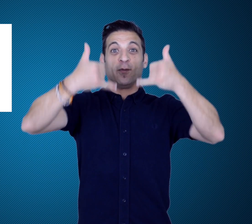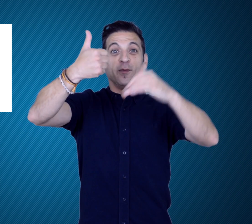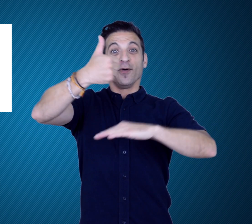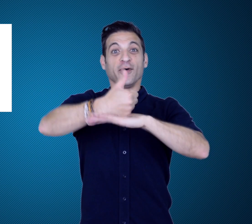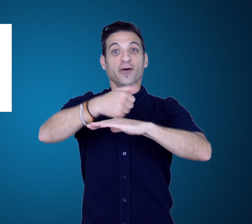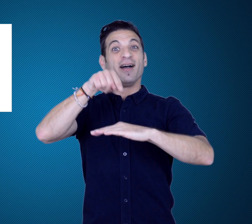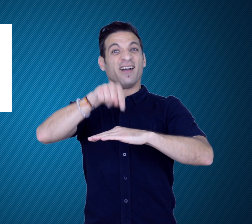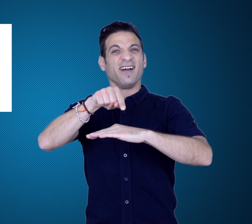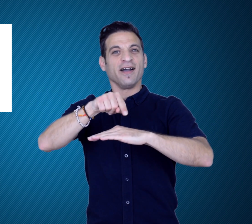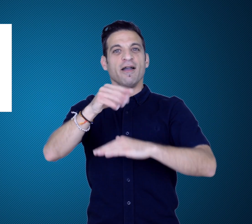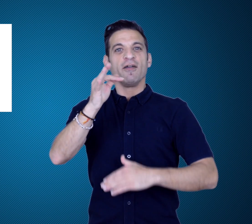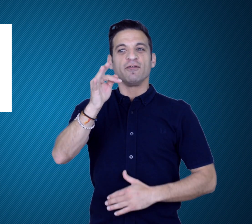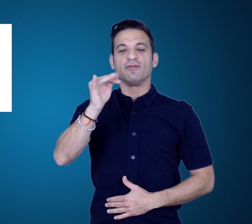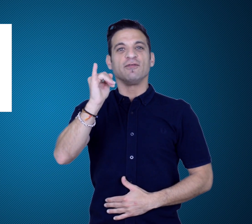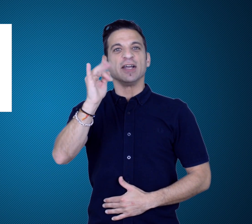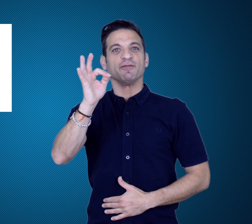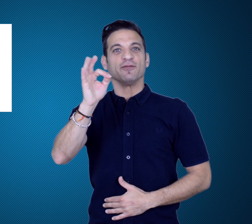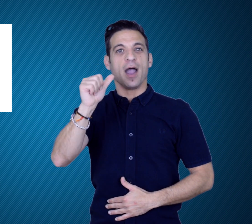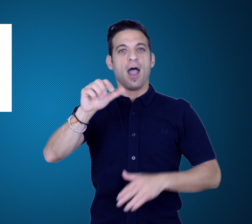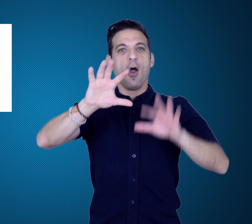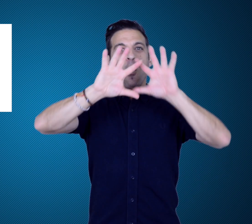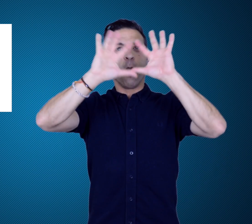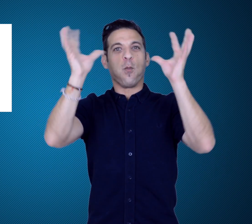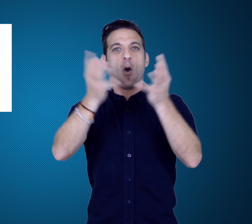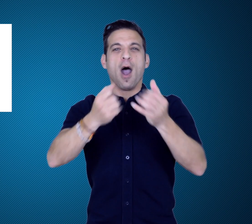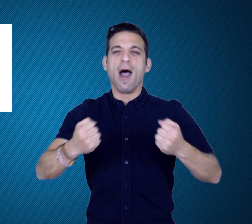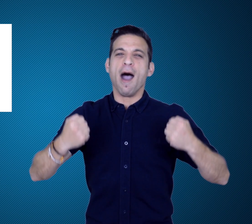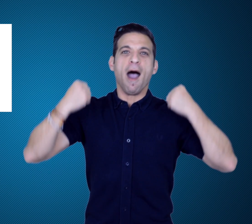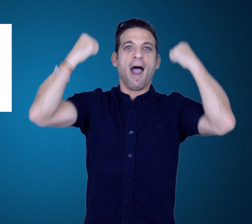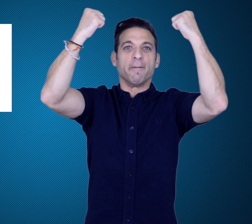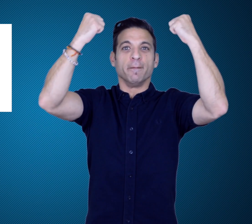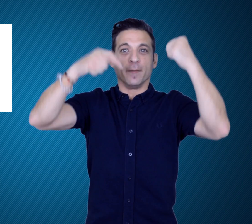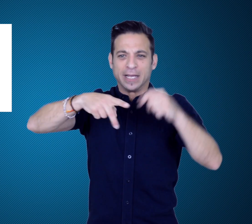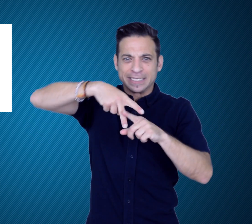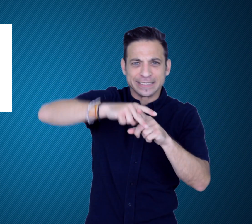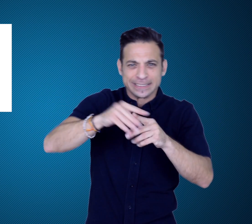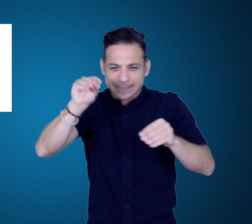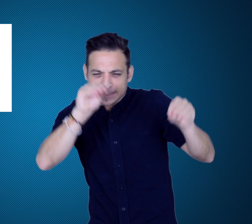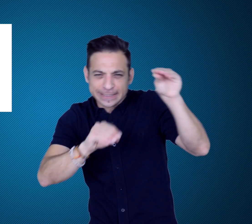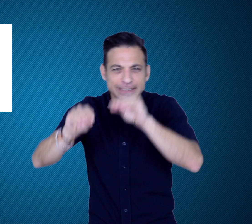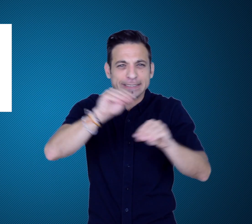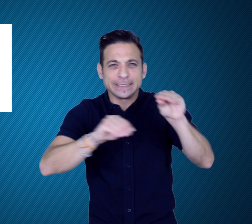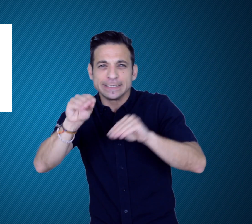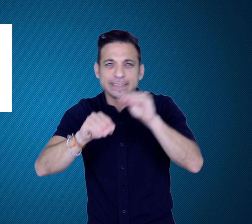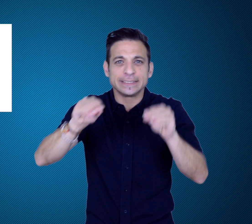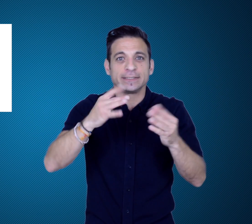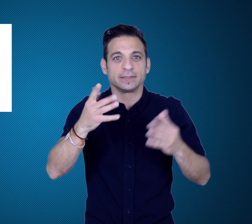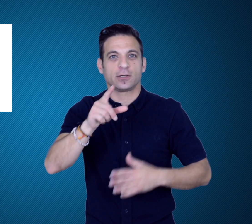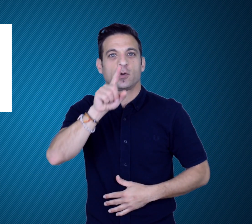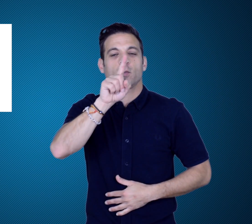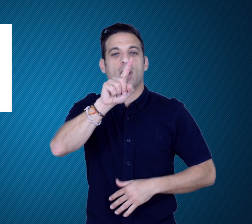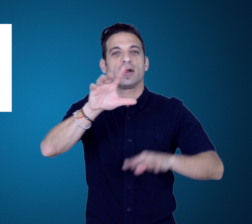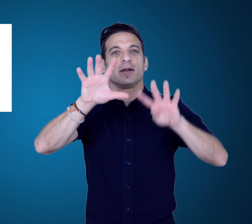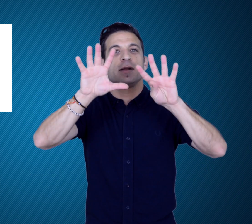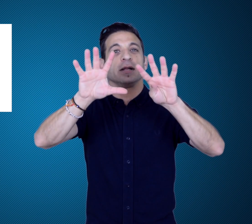A new trophy known as the FIFA World Cup trophy